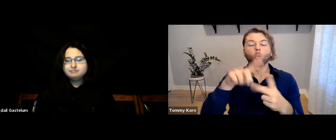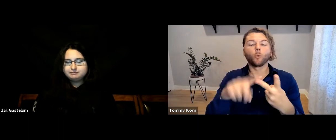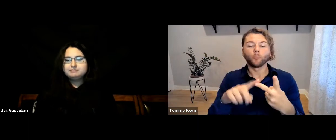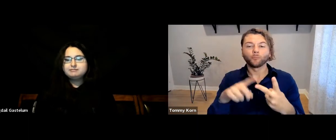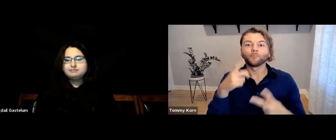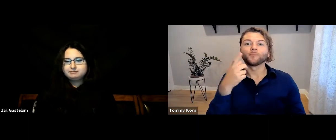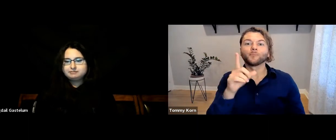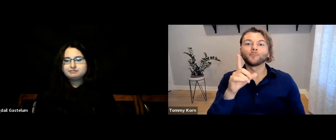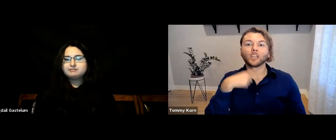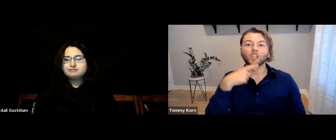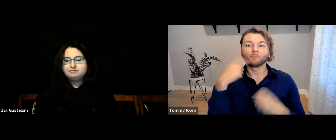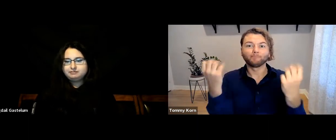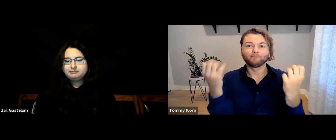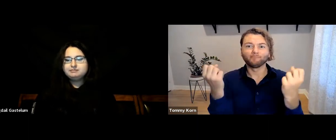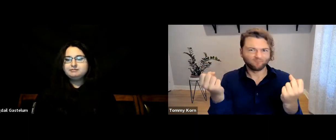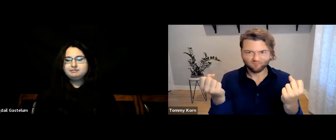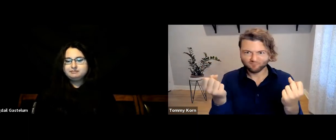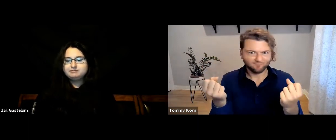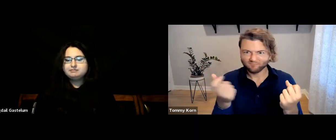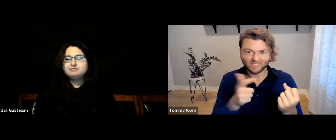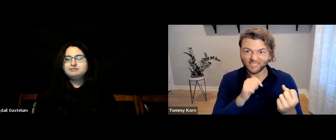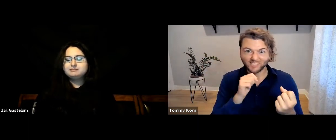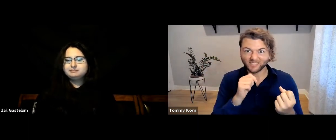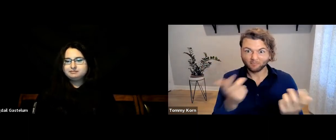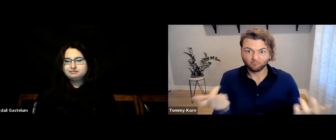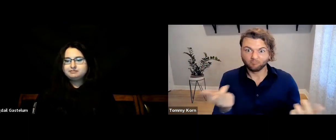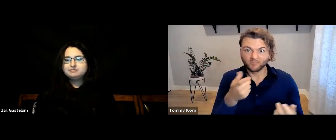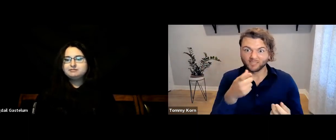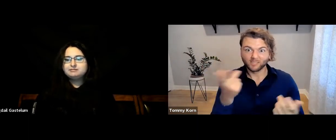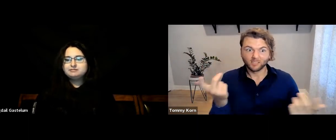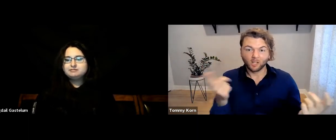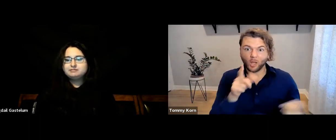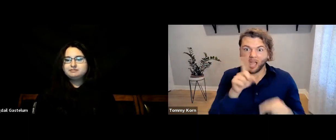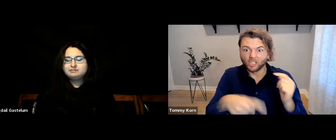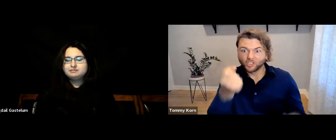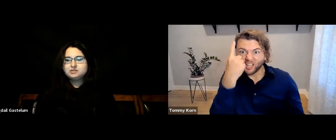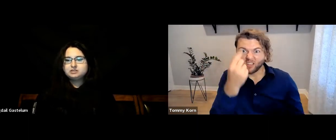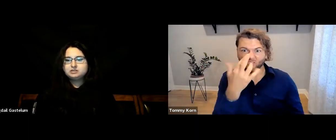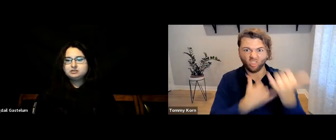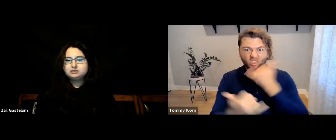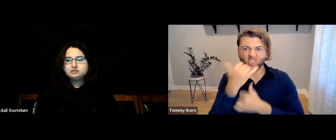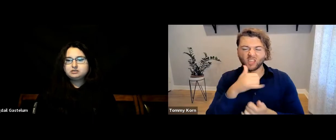Two, the hearing actor can’t usually sign, so the ASL is incoherent and full of mistakes.